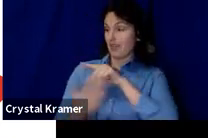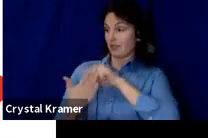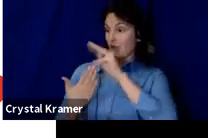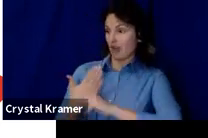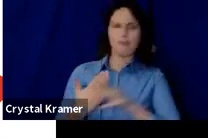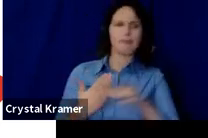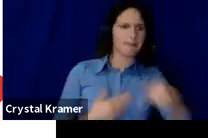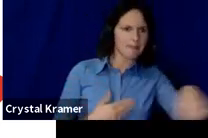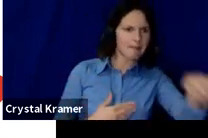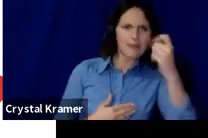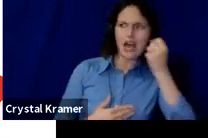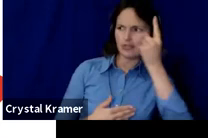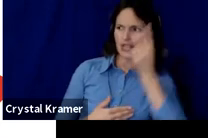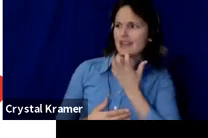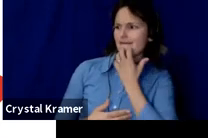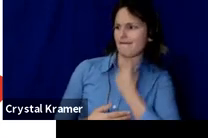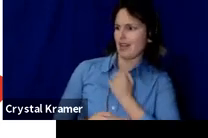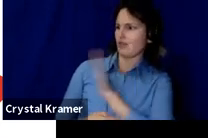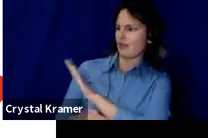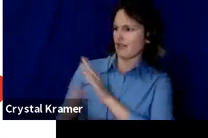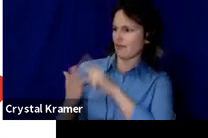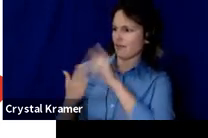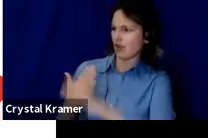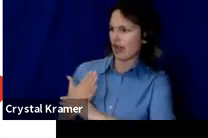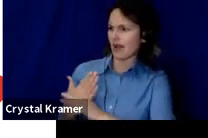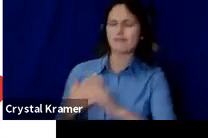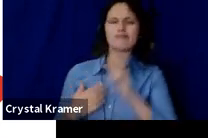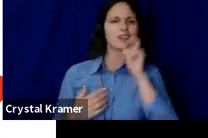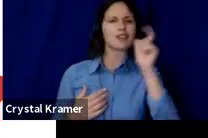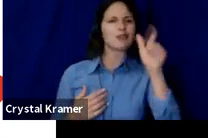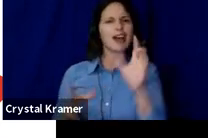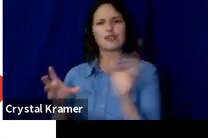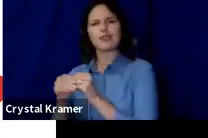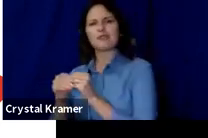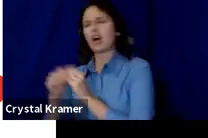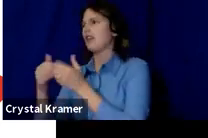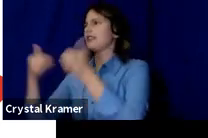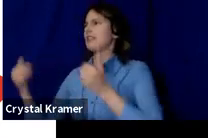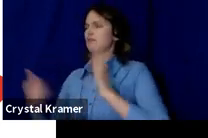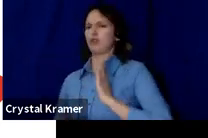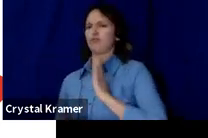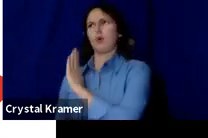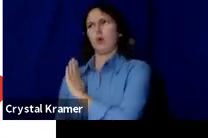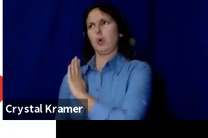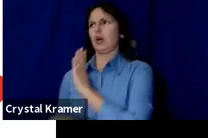without having to involve some type of decision‑making board or institution with its own agenda is